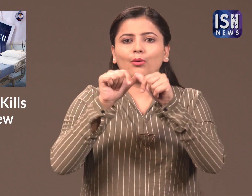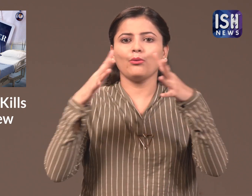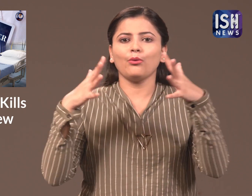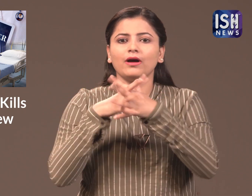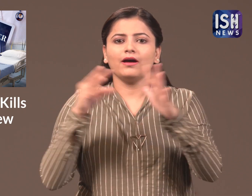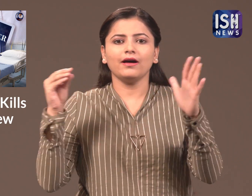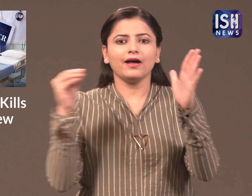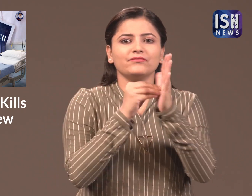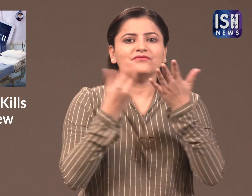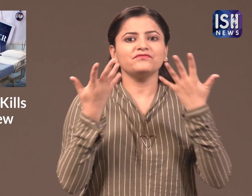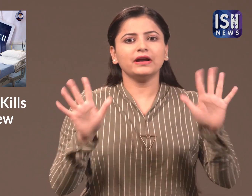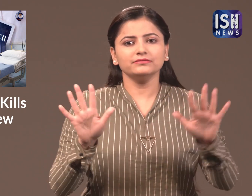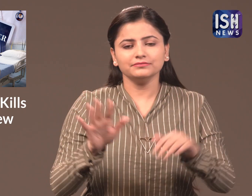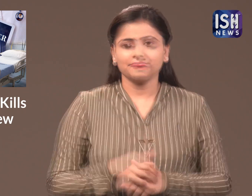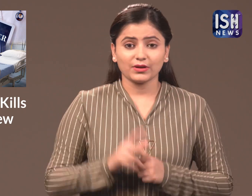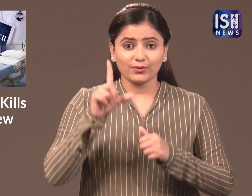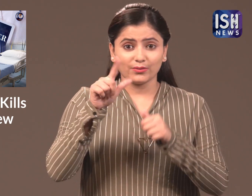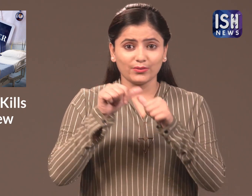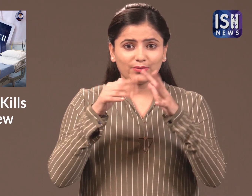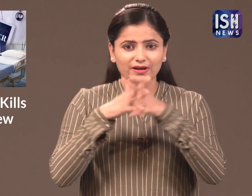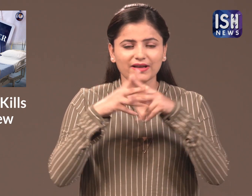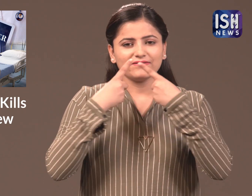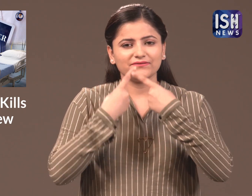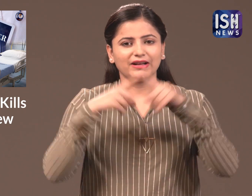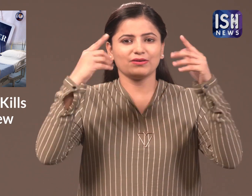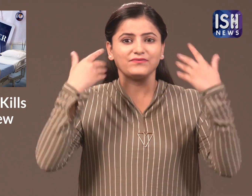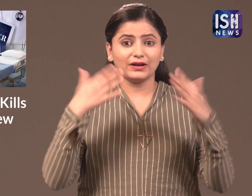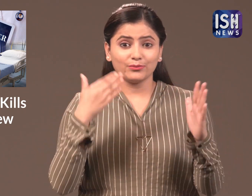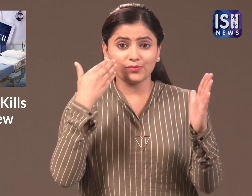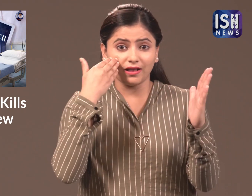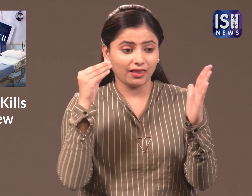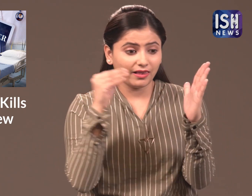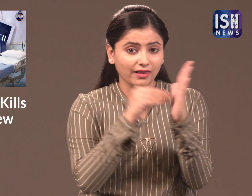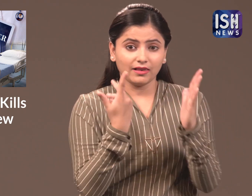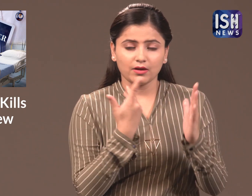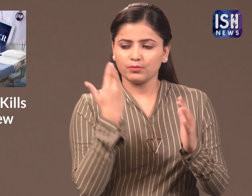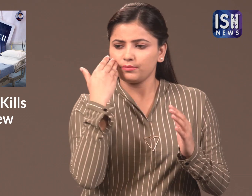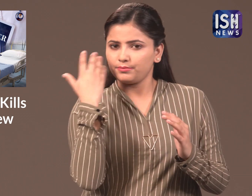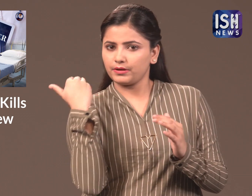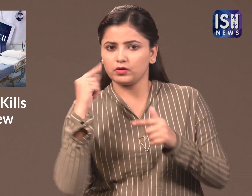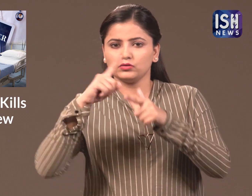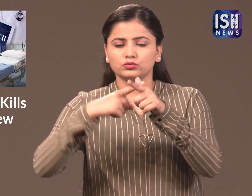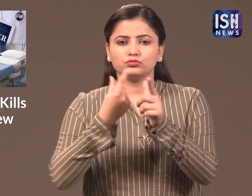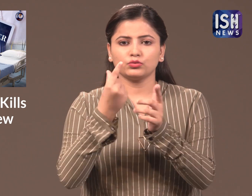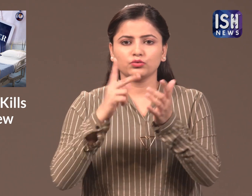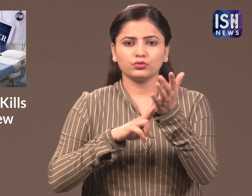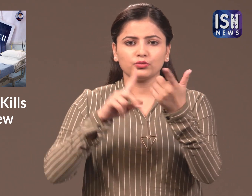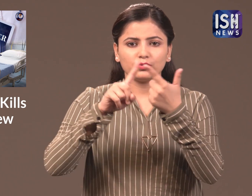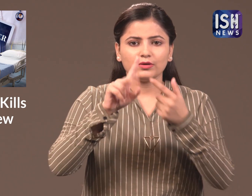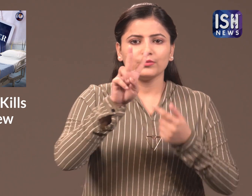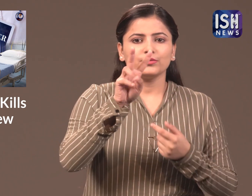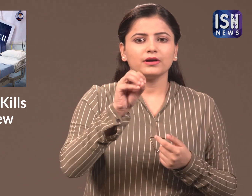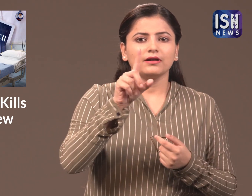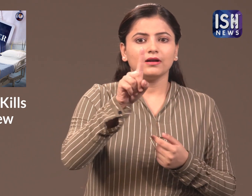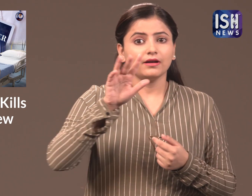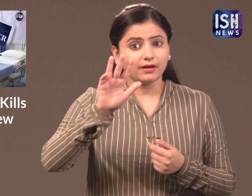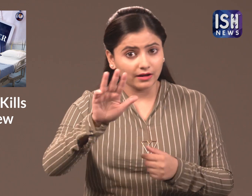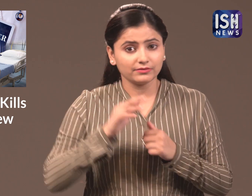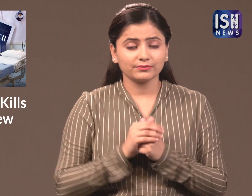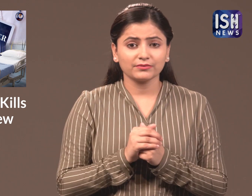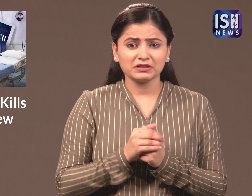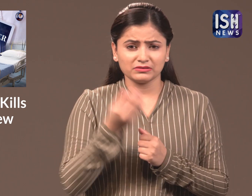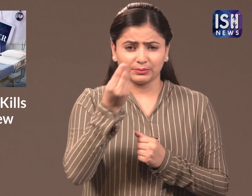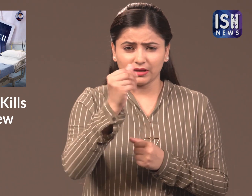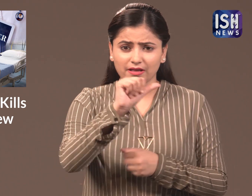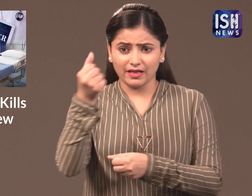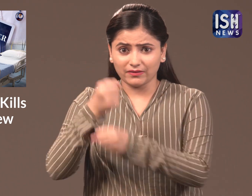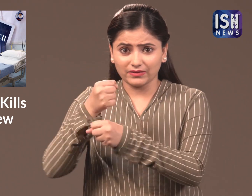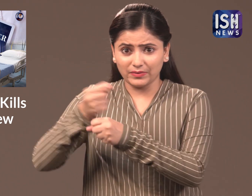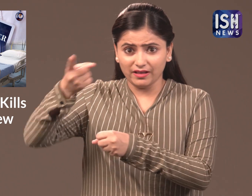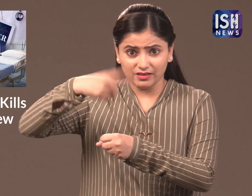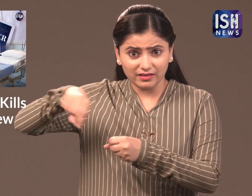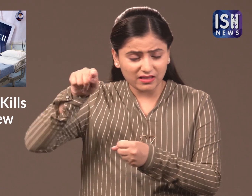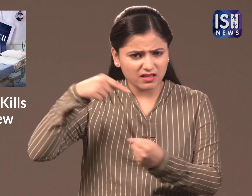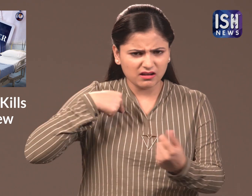finally they passed the law the law came into effect this year in June 2019 some